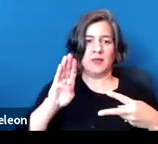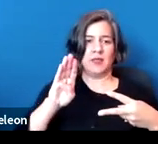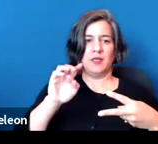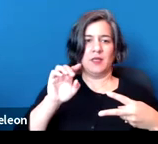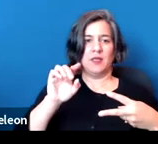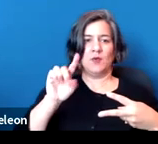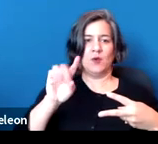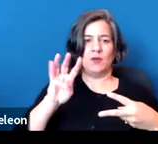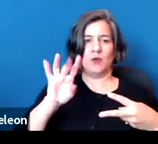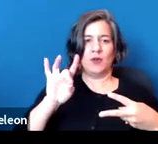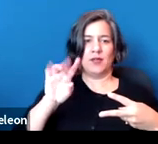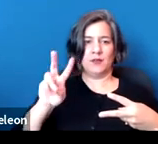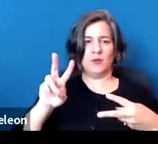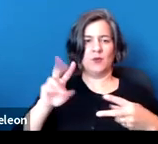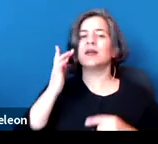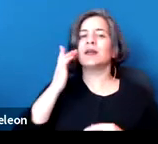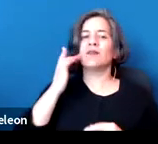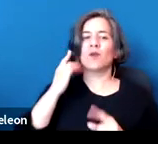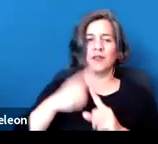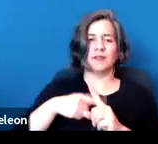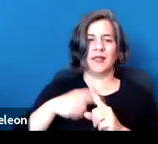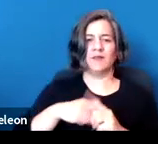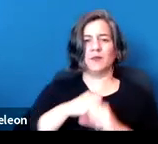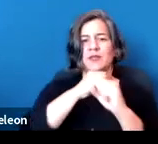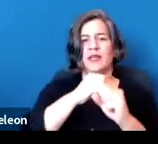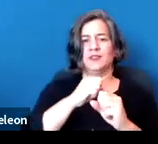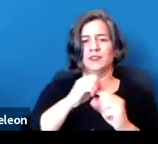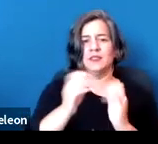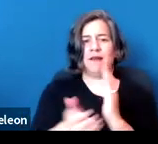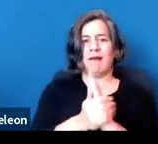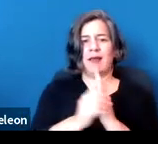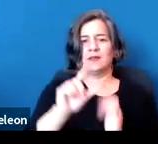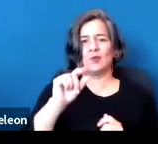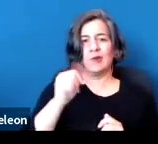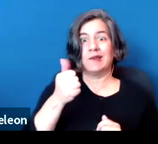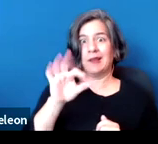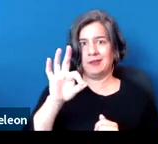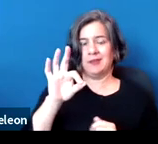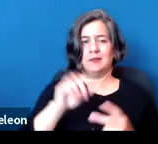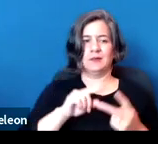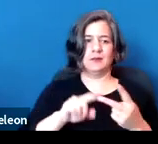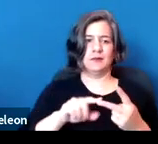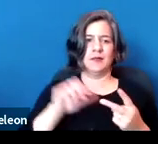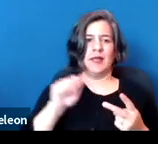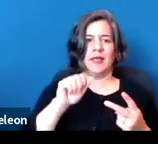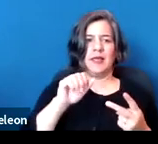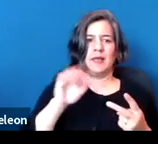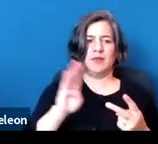the California Tenant Protection Act of 2019, and AB-3088,